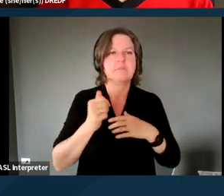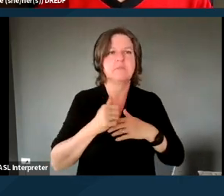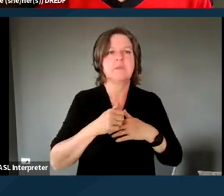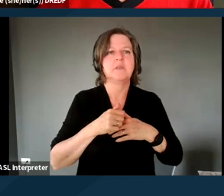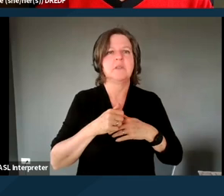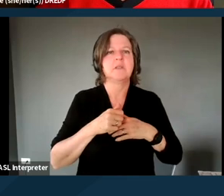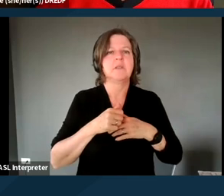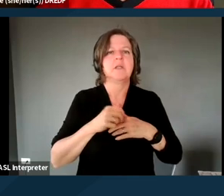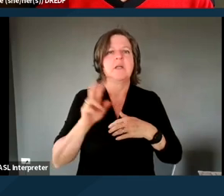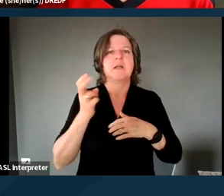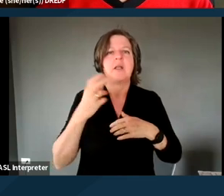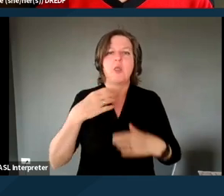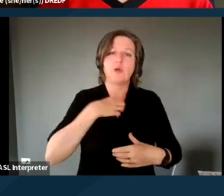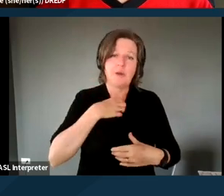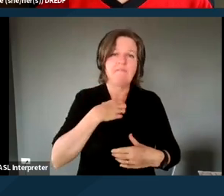sort of the grievance complaint process.